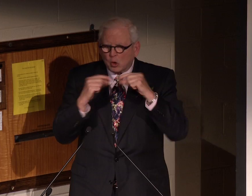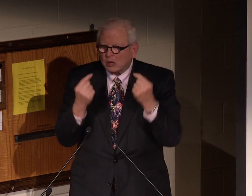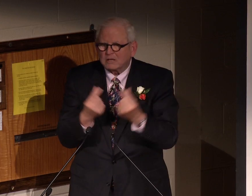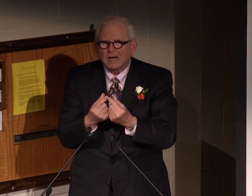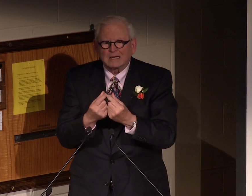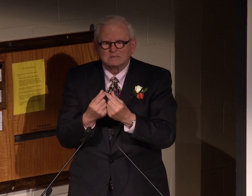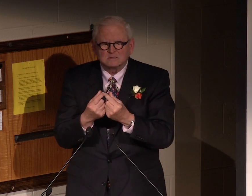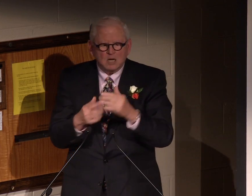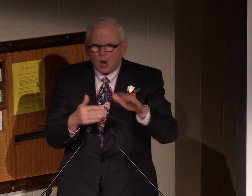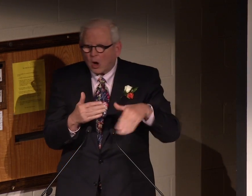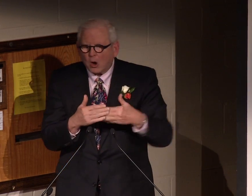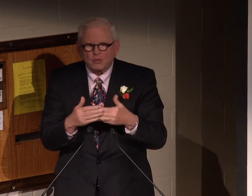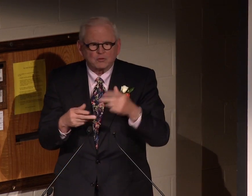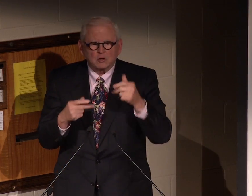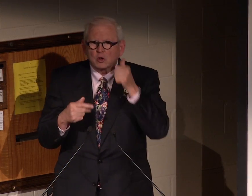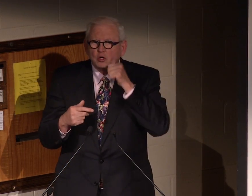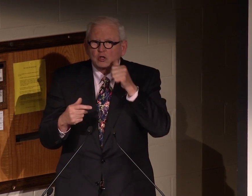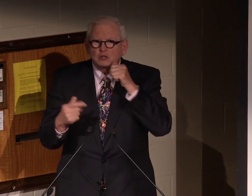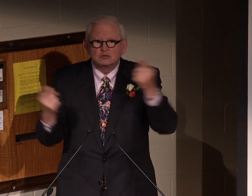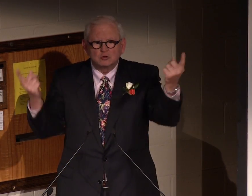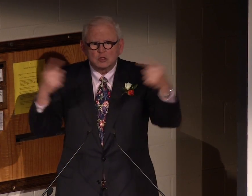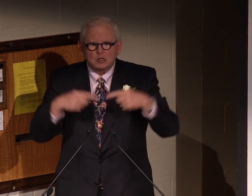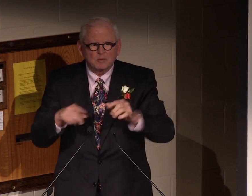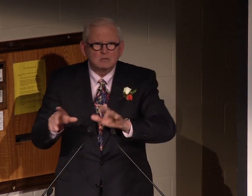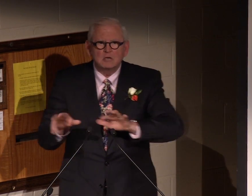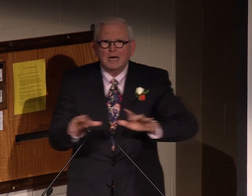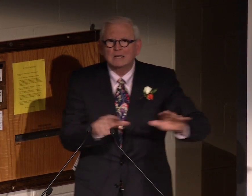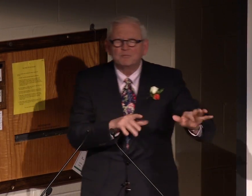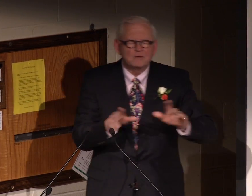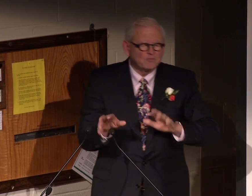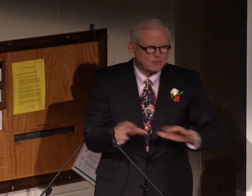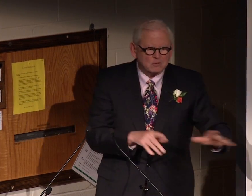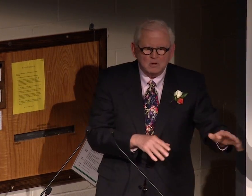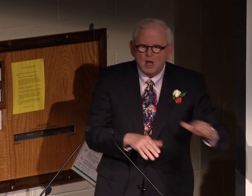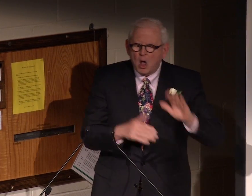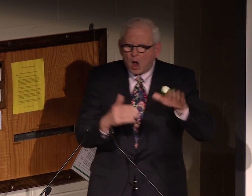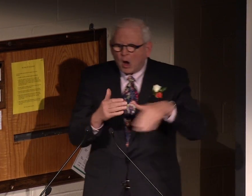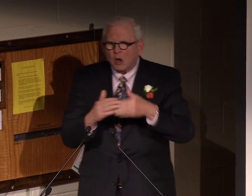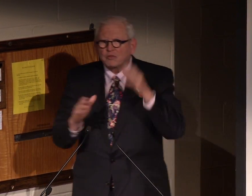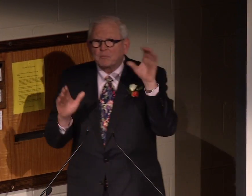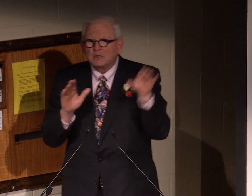subtitles -- or captions, and so Sally organized some of the work.